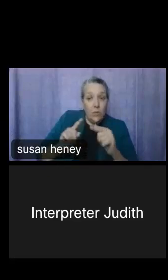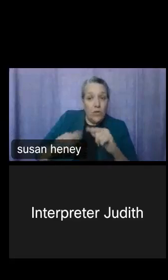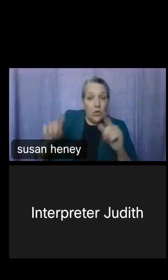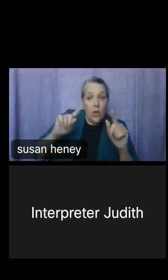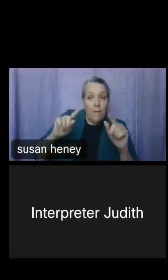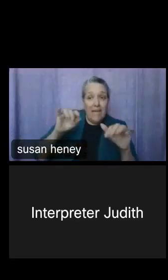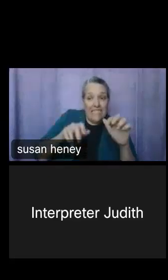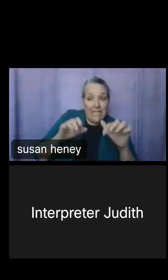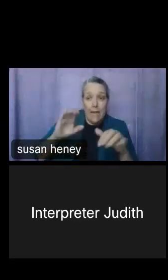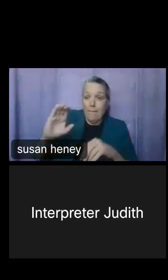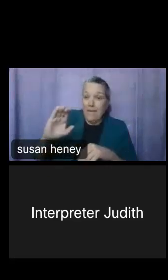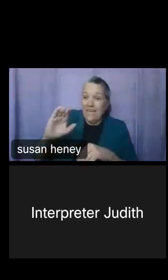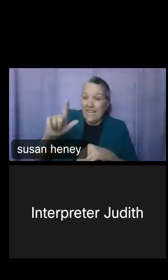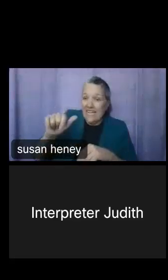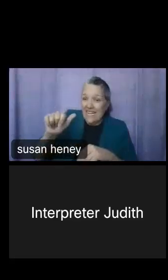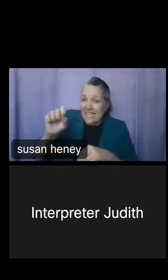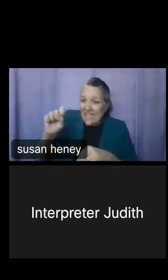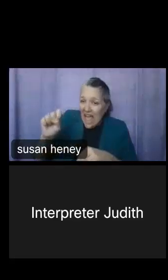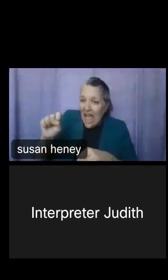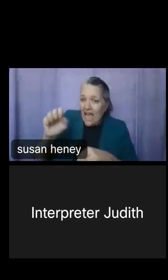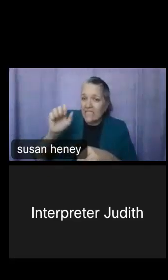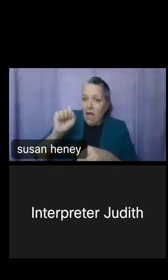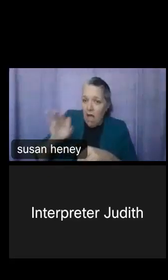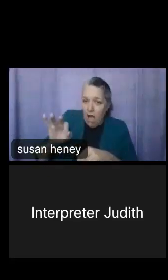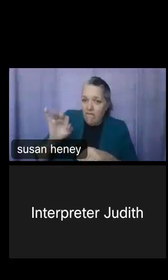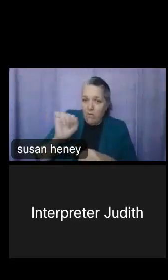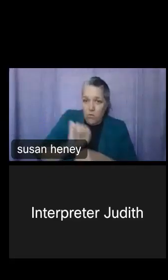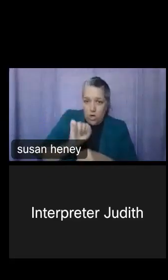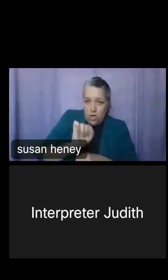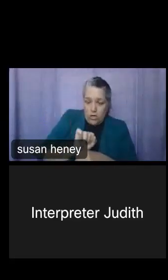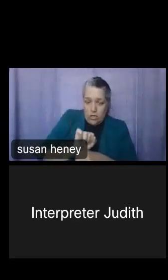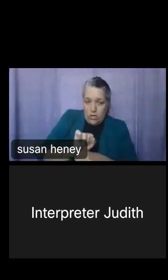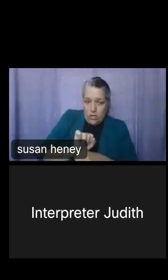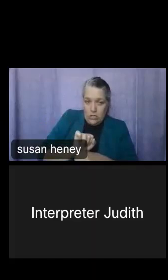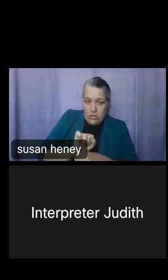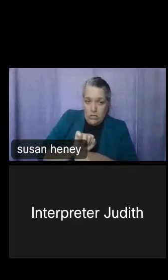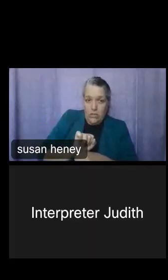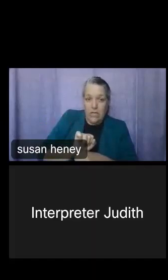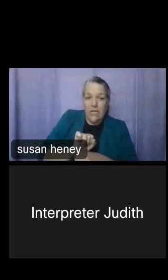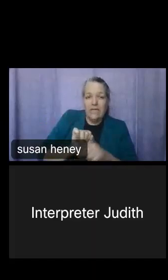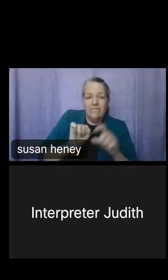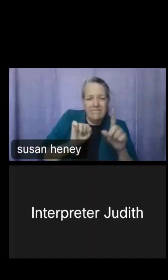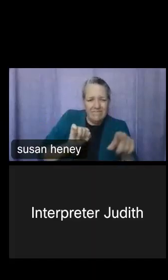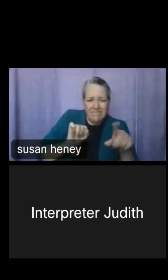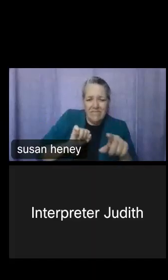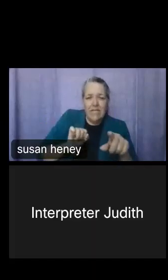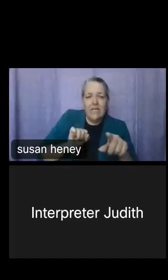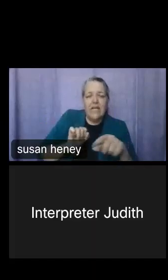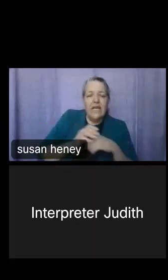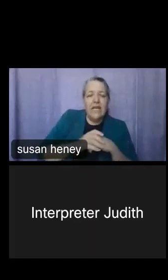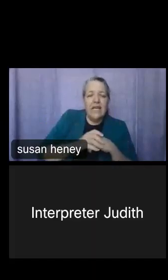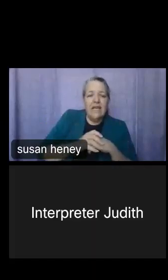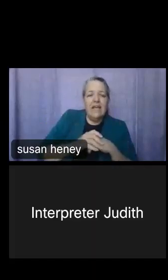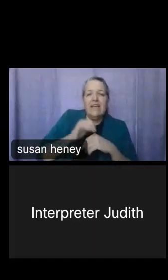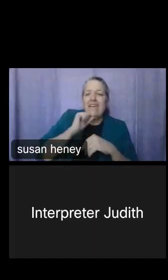worker. Now, not all of these labels or variables that the Census uses are what I would call